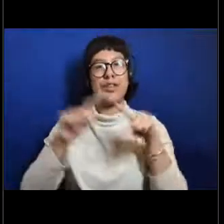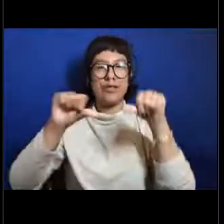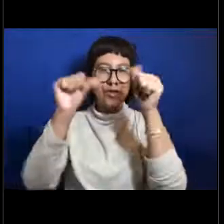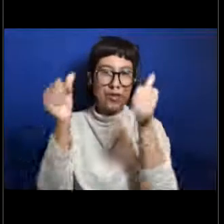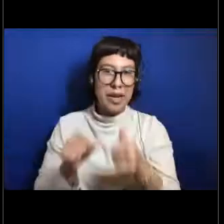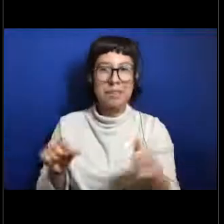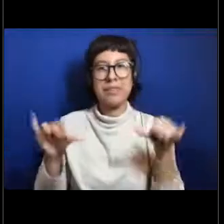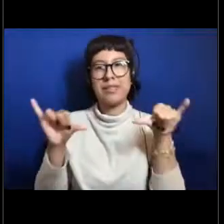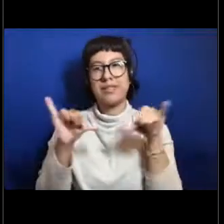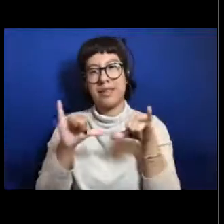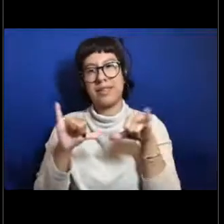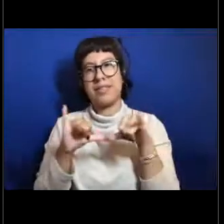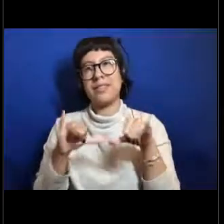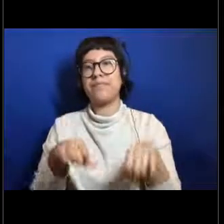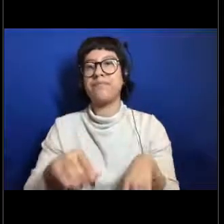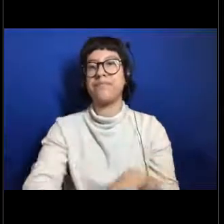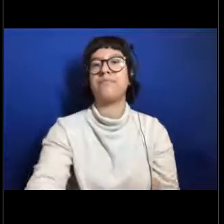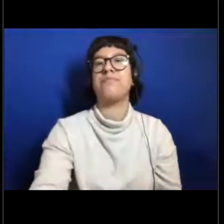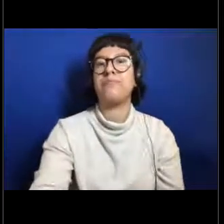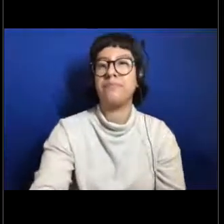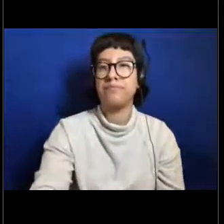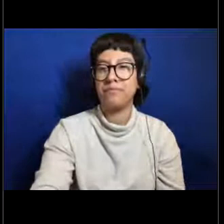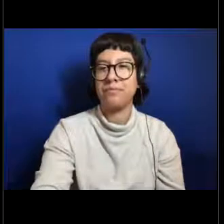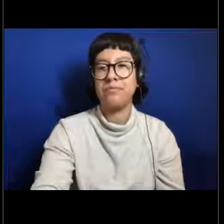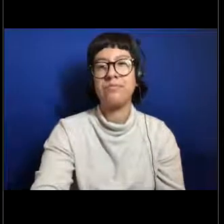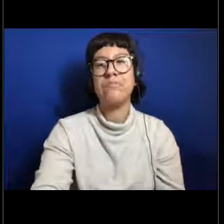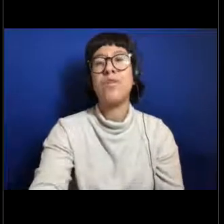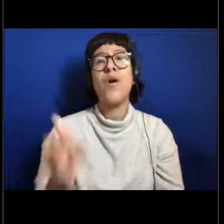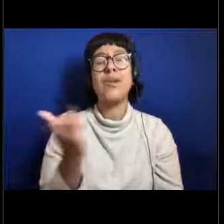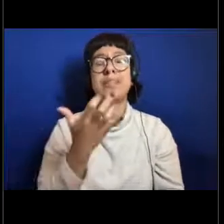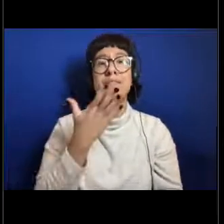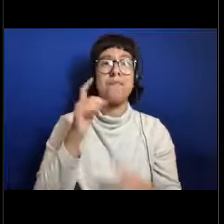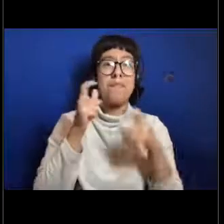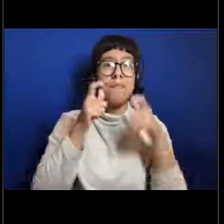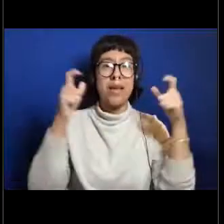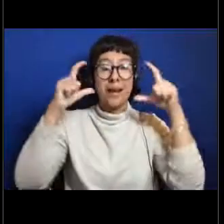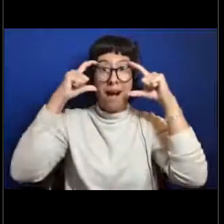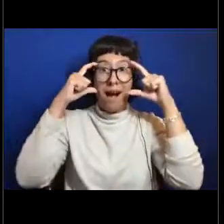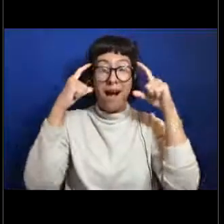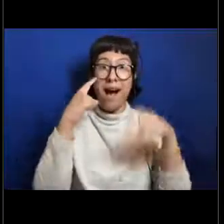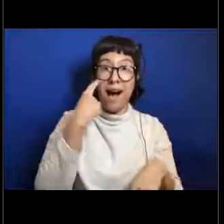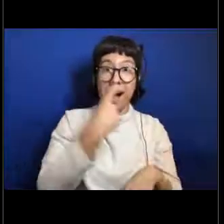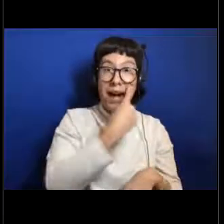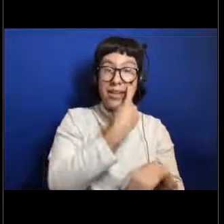but they always have these big eyes that help them see their prey. They always have these very distinctive teeth,